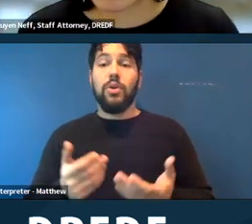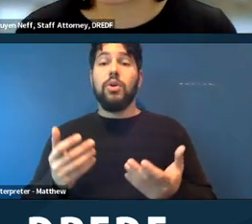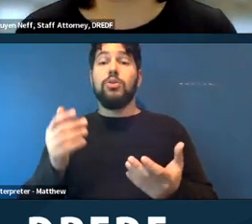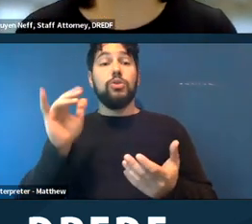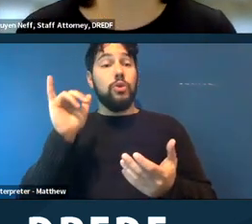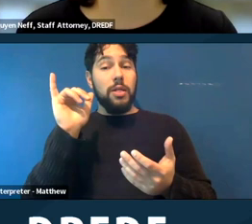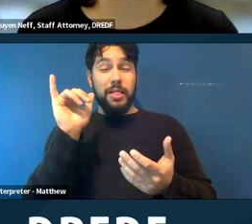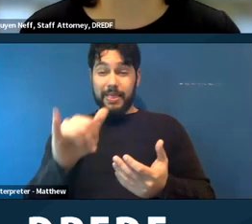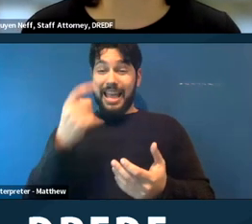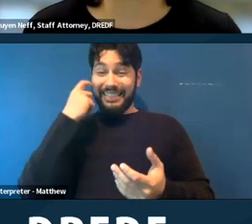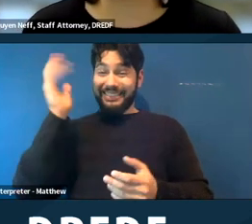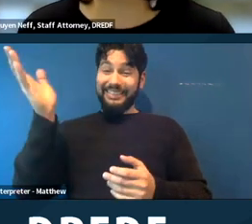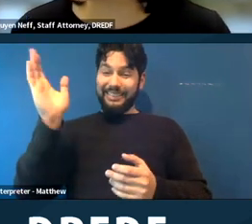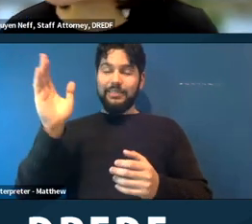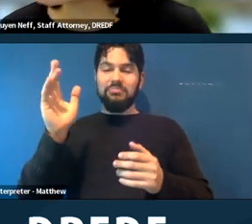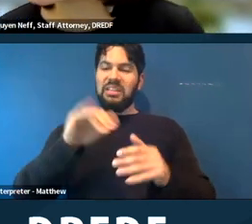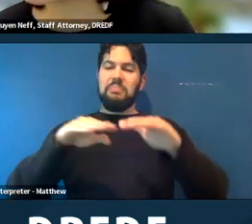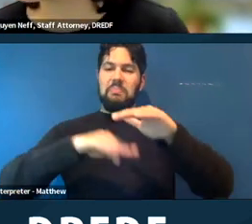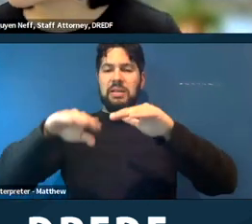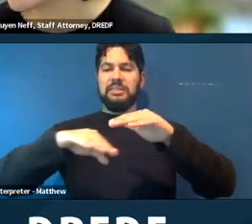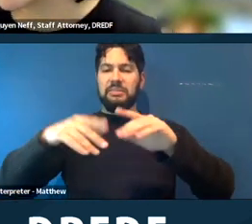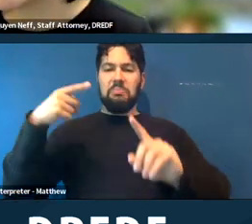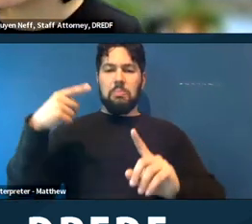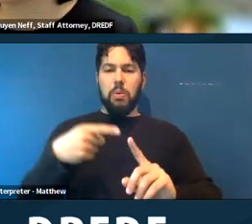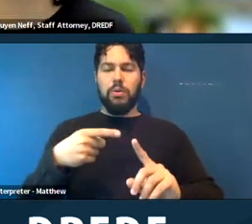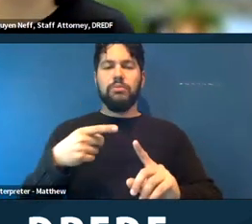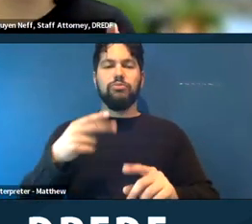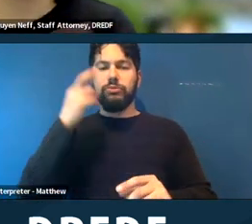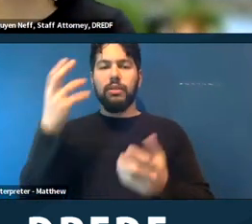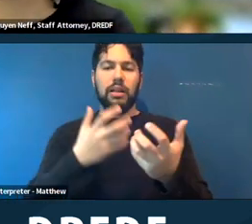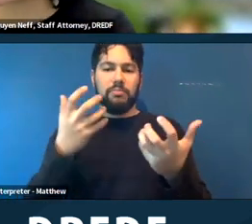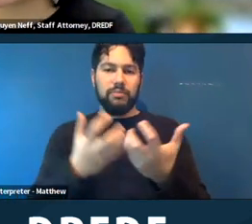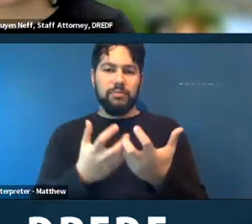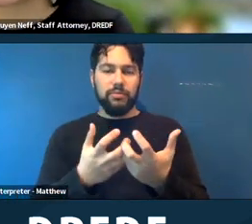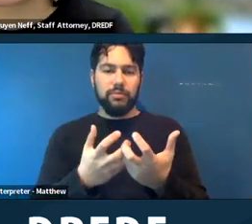accommodation. Because we have 12 minutes left ‑‑ well, let's do this hypothetical